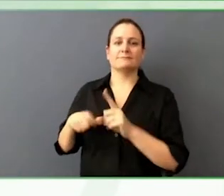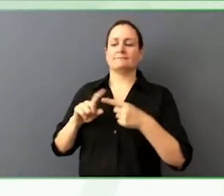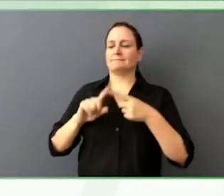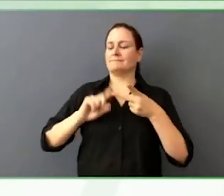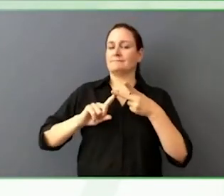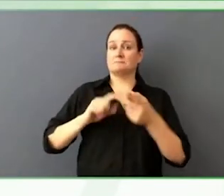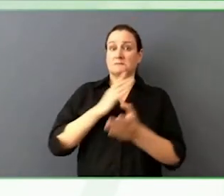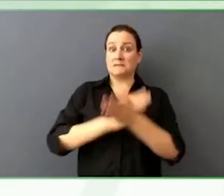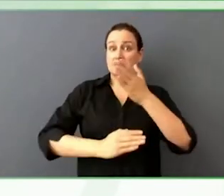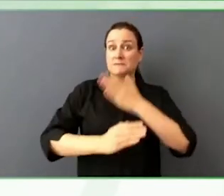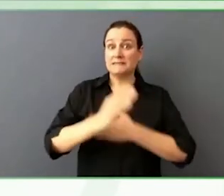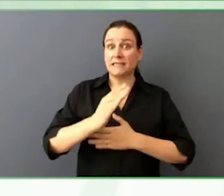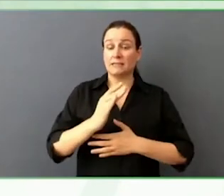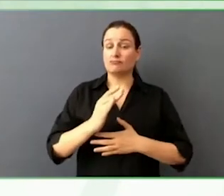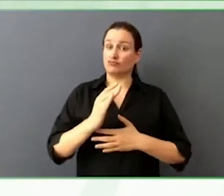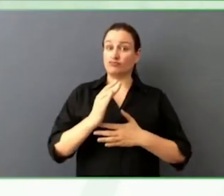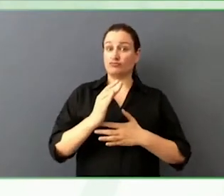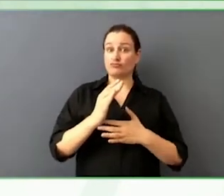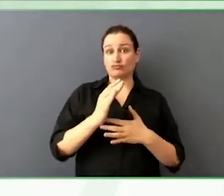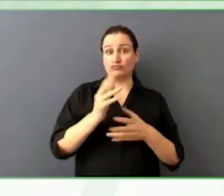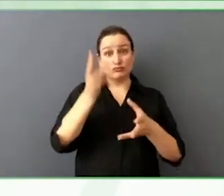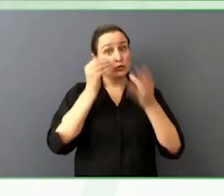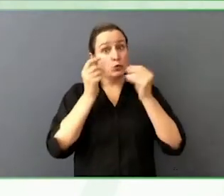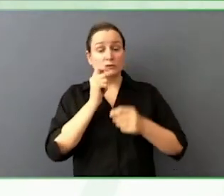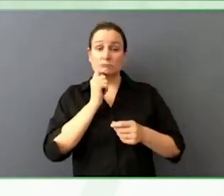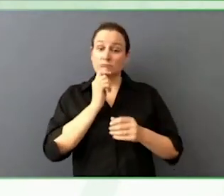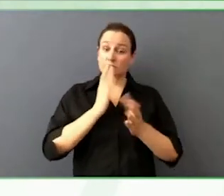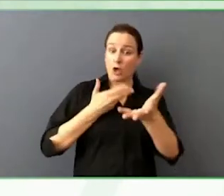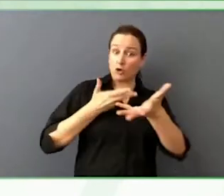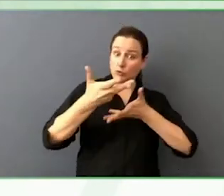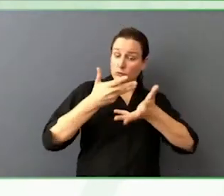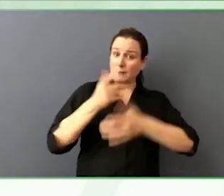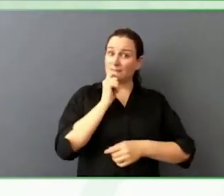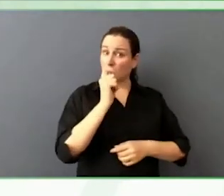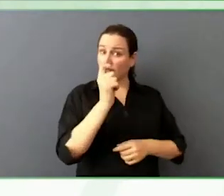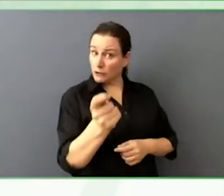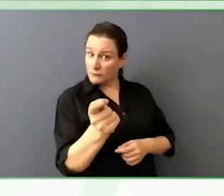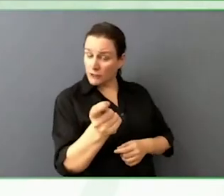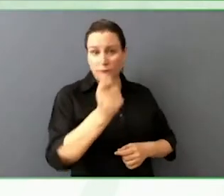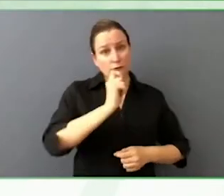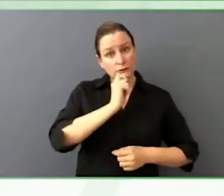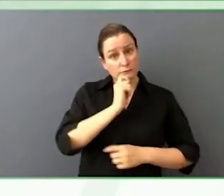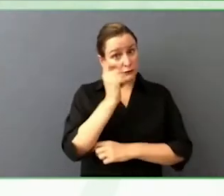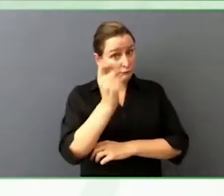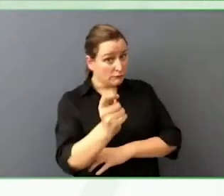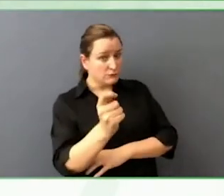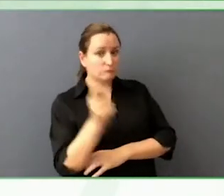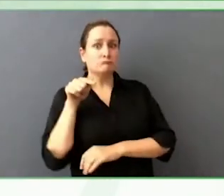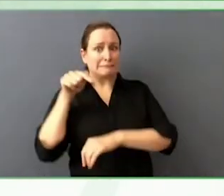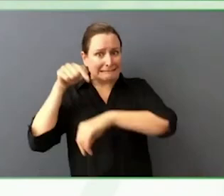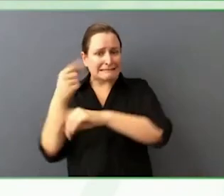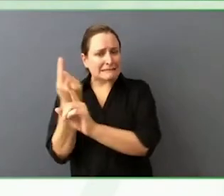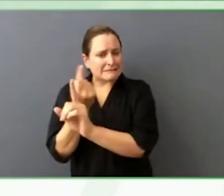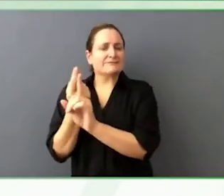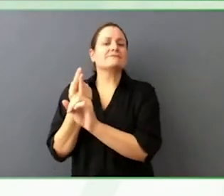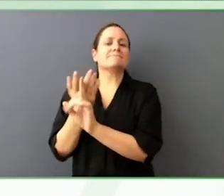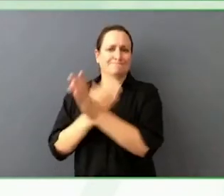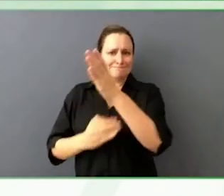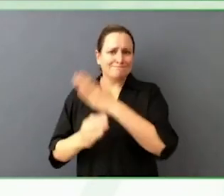She is passionate about digital concepts as well. People in design, people in products.